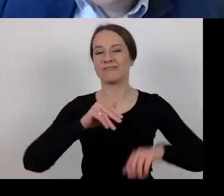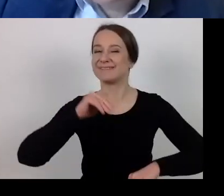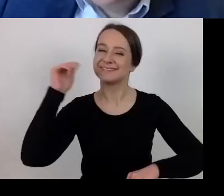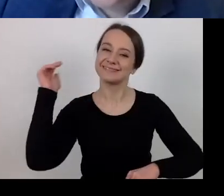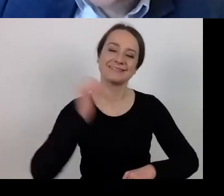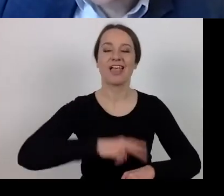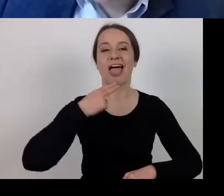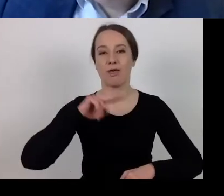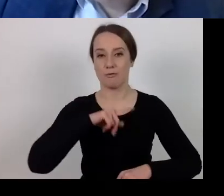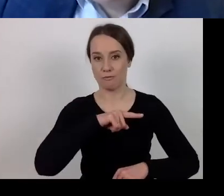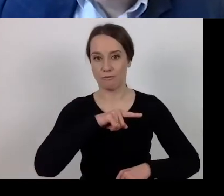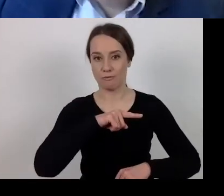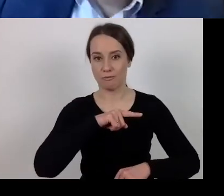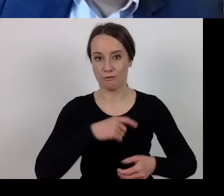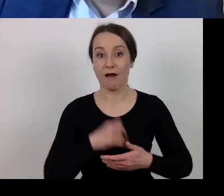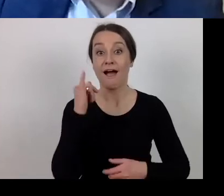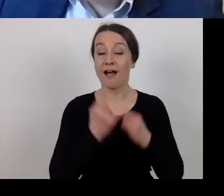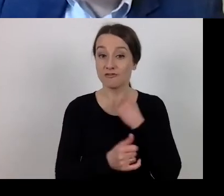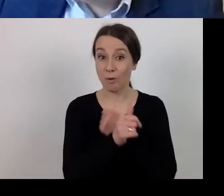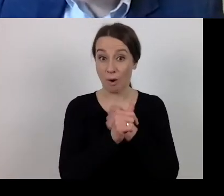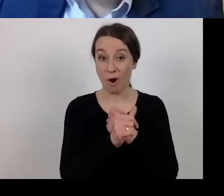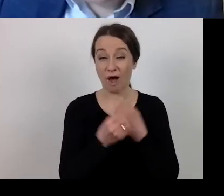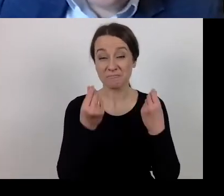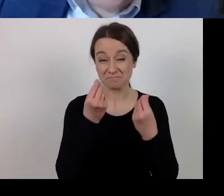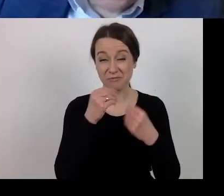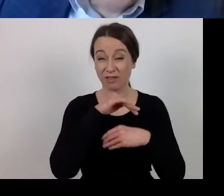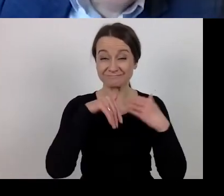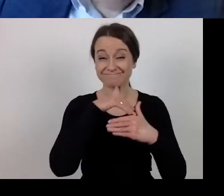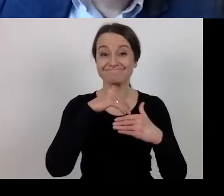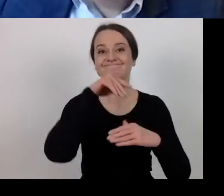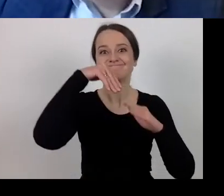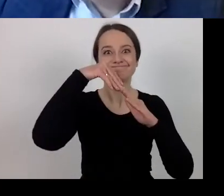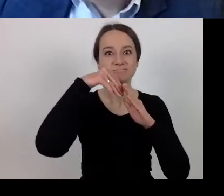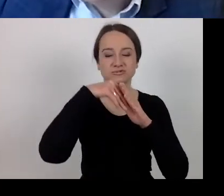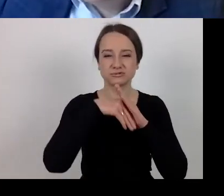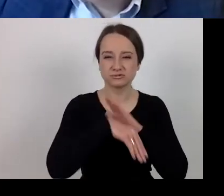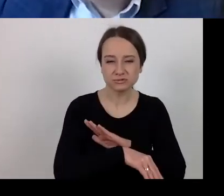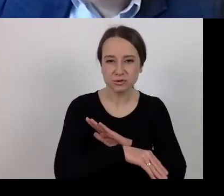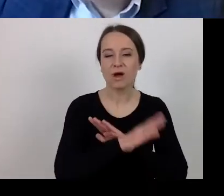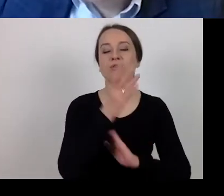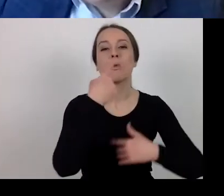As for the drop in turnover, it is calculated only for the company